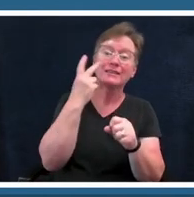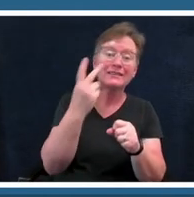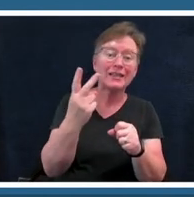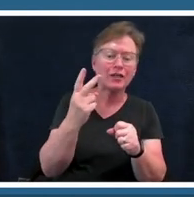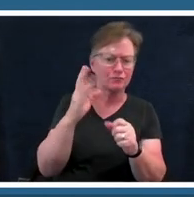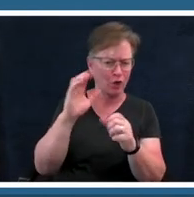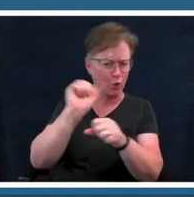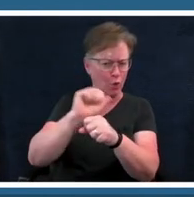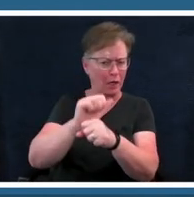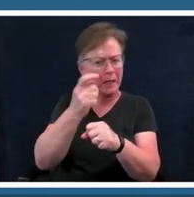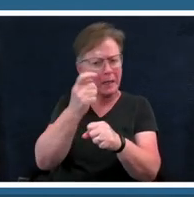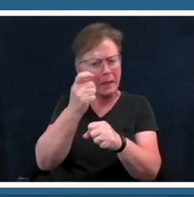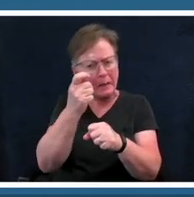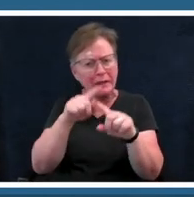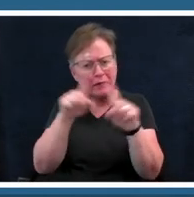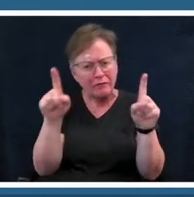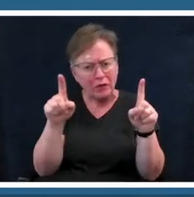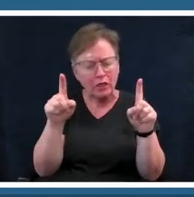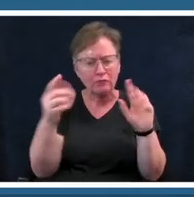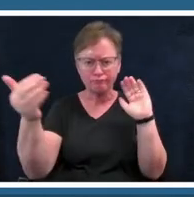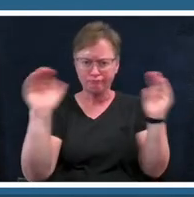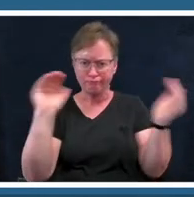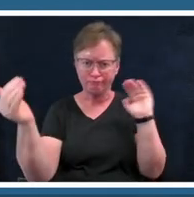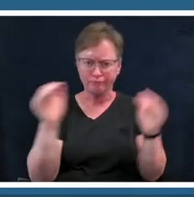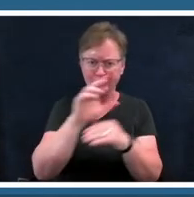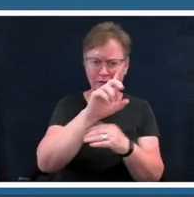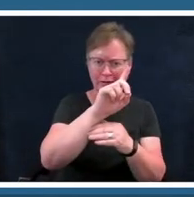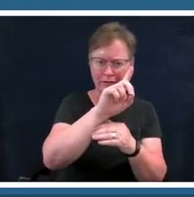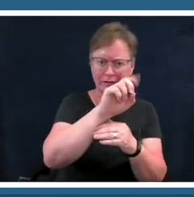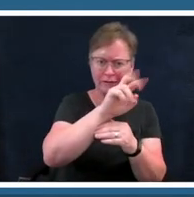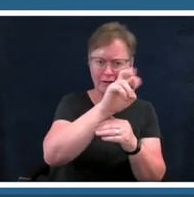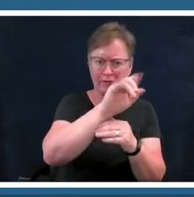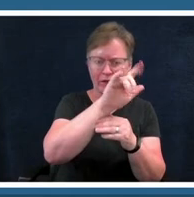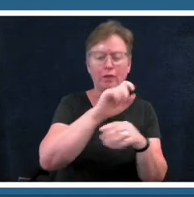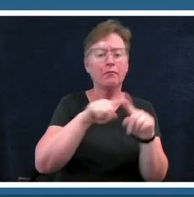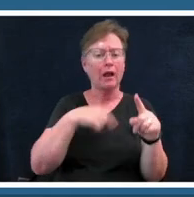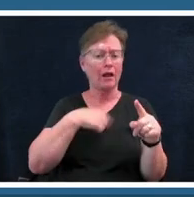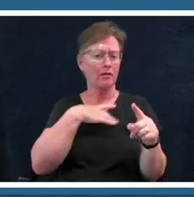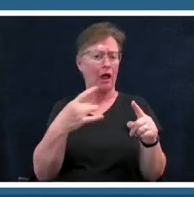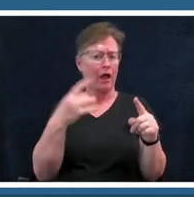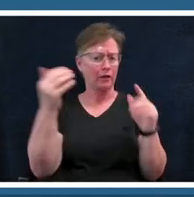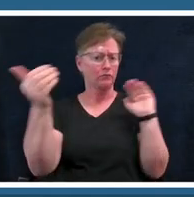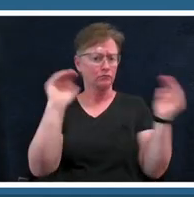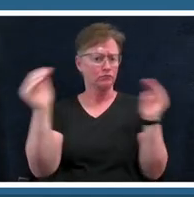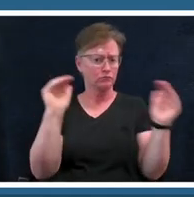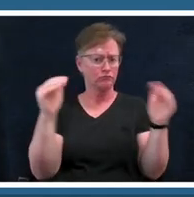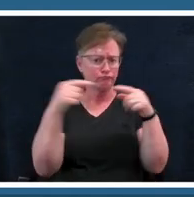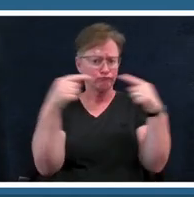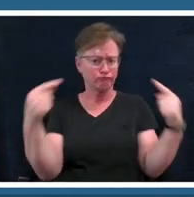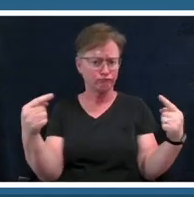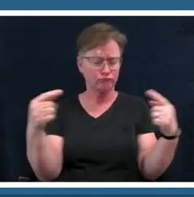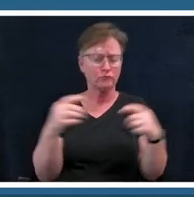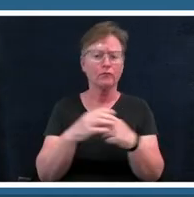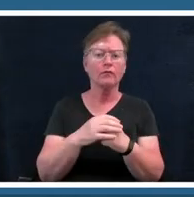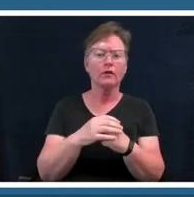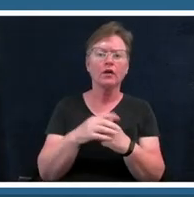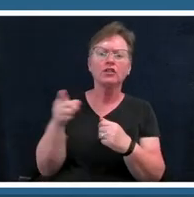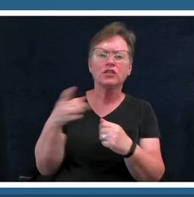deville's but i actually really like their contrast she considers the natural world a sight